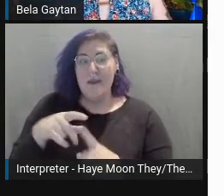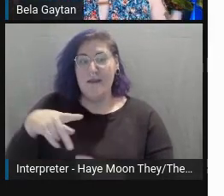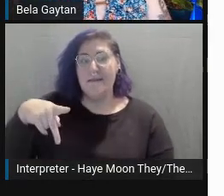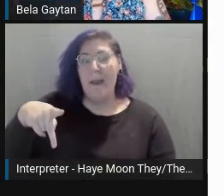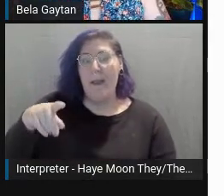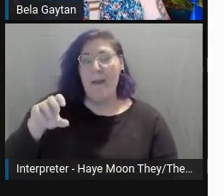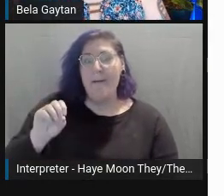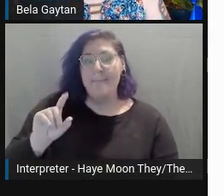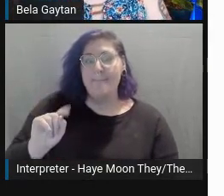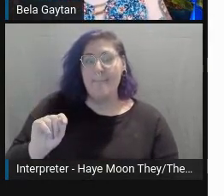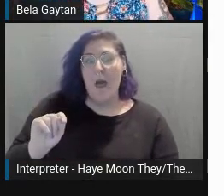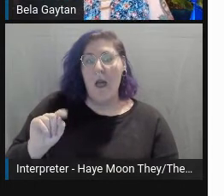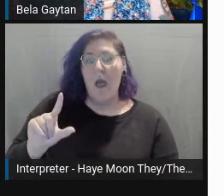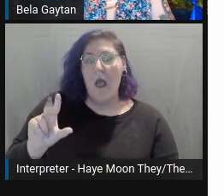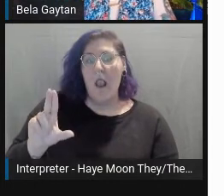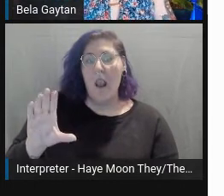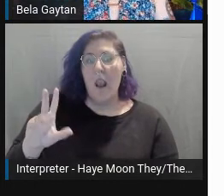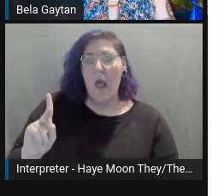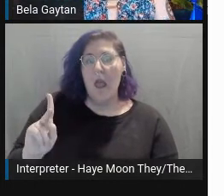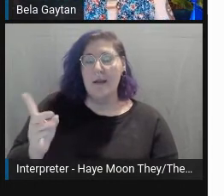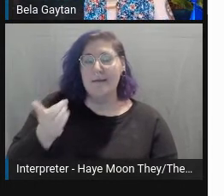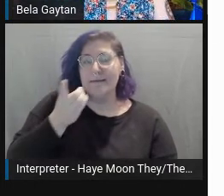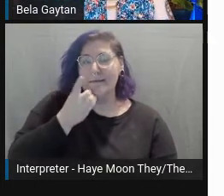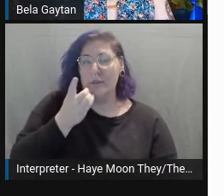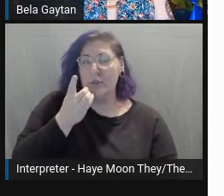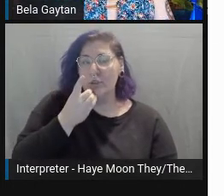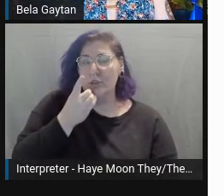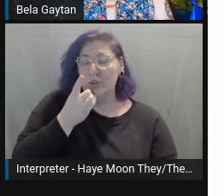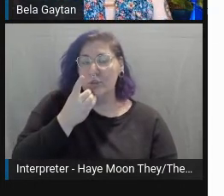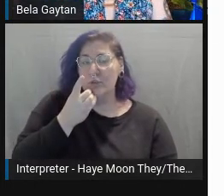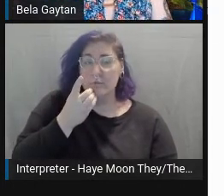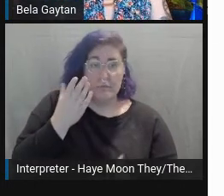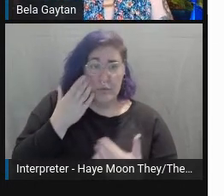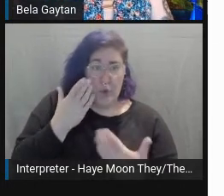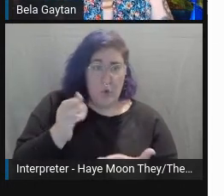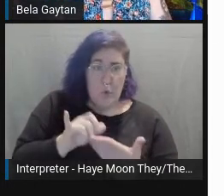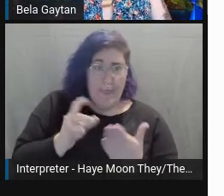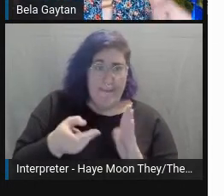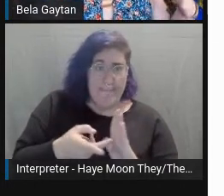If you had no idea what a potluck dinner was, you might think it's